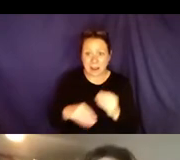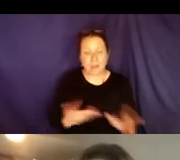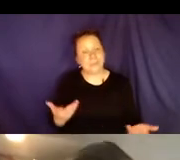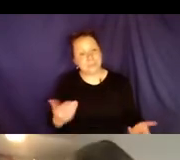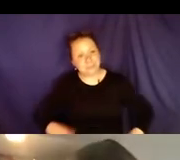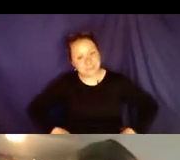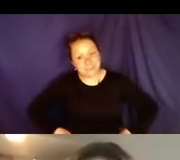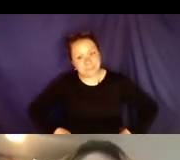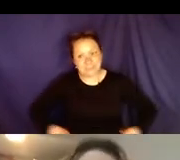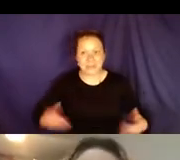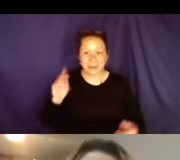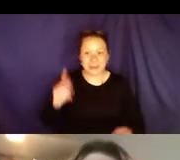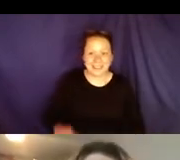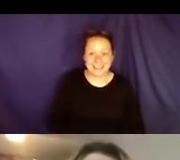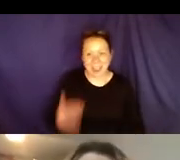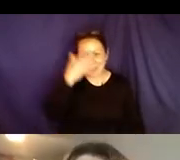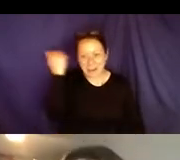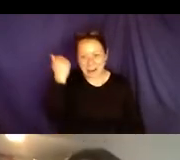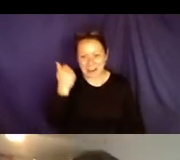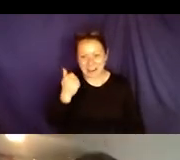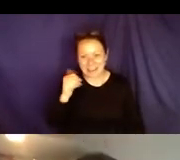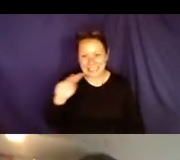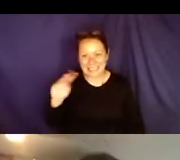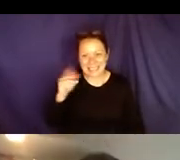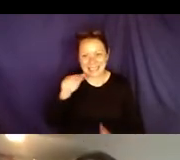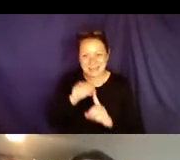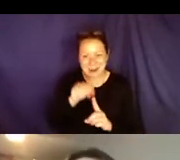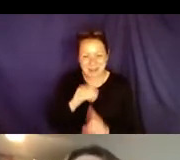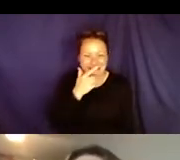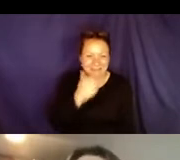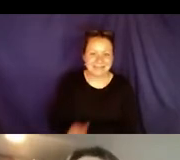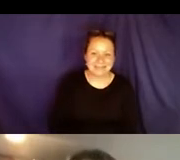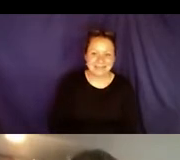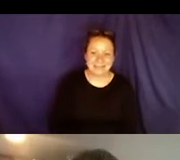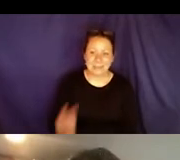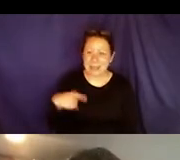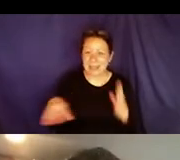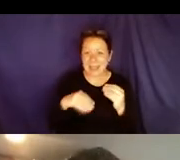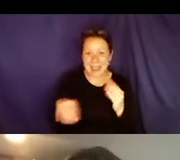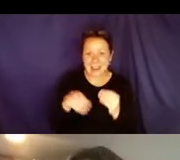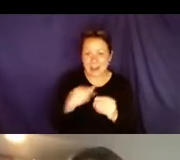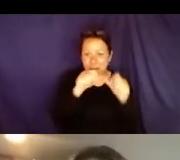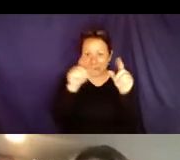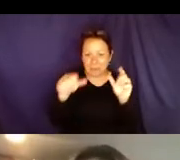I would like to alert people there is a second page. So the people who want to add more -- oh. Never